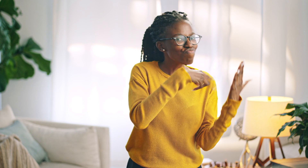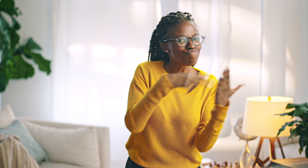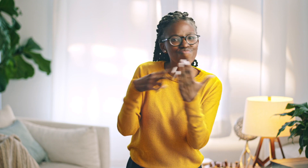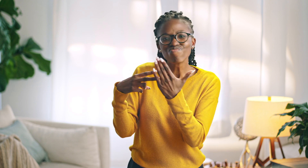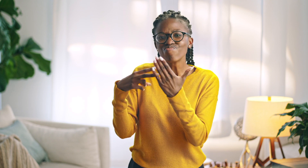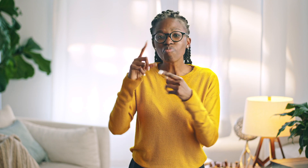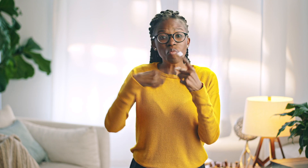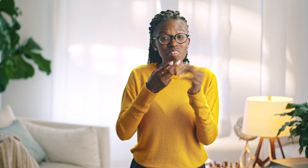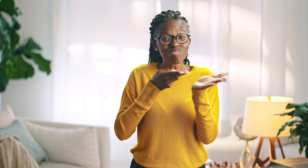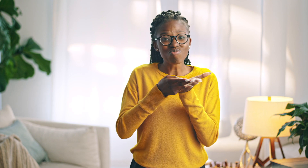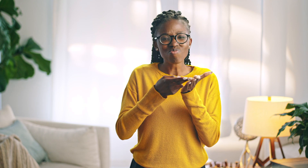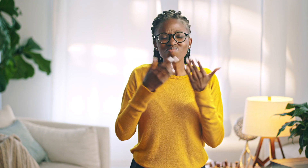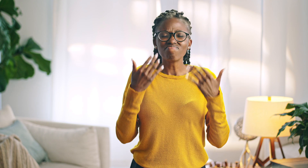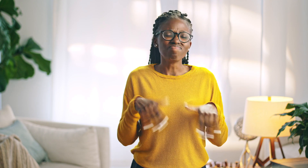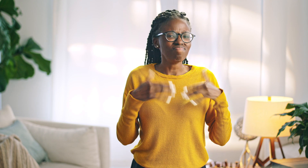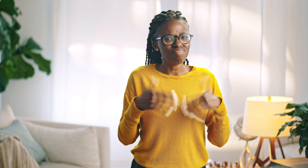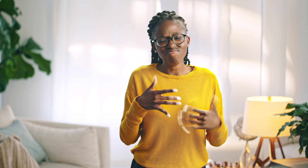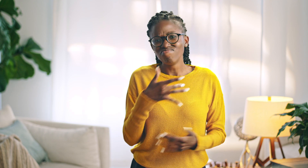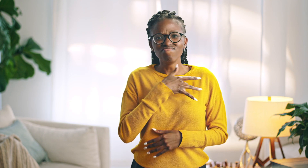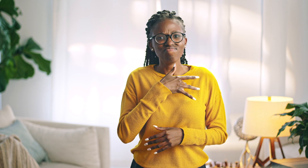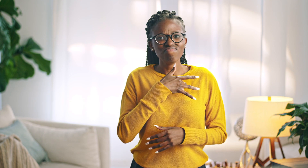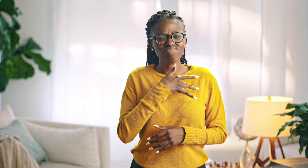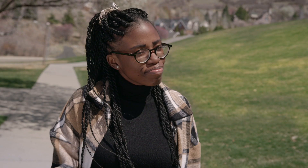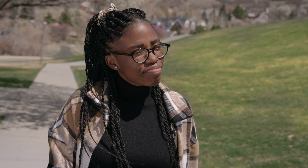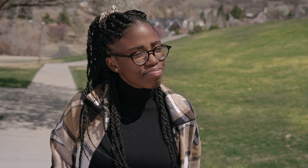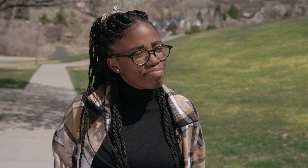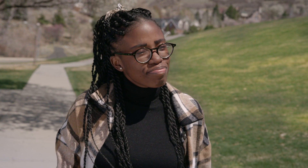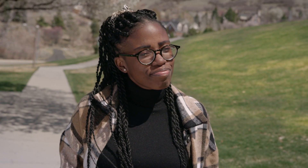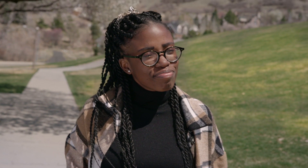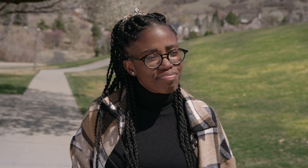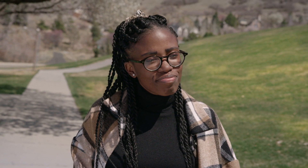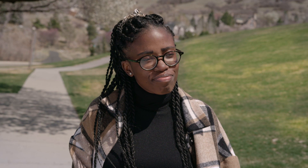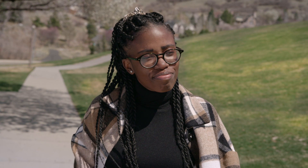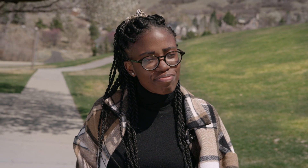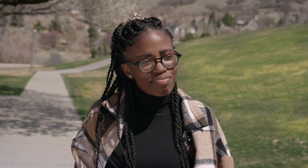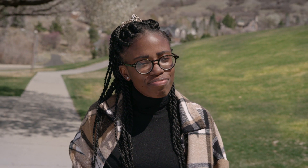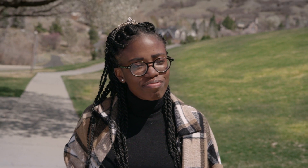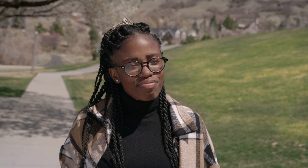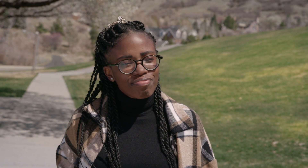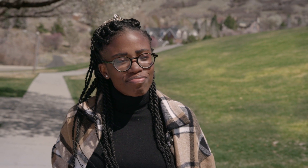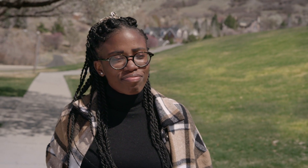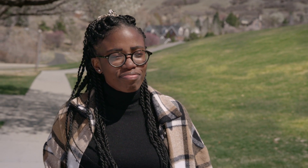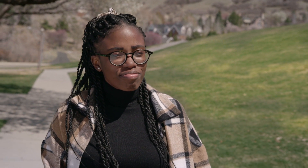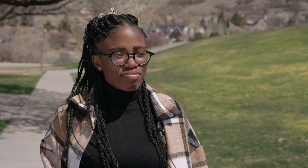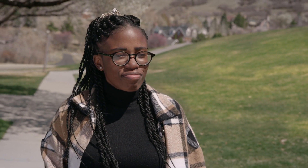Every scripture I read reinforces that truth. Why would God view me differently?